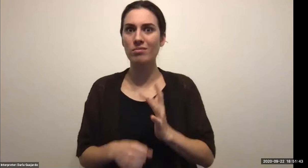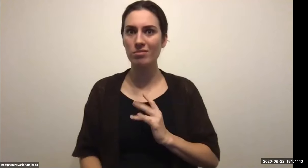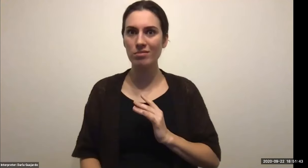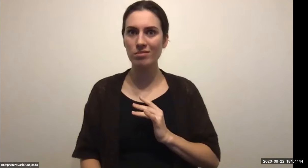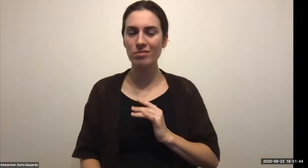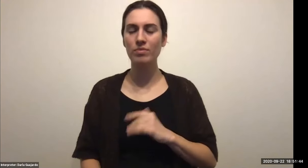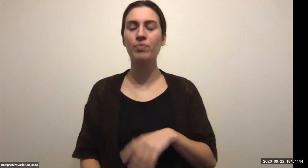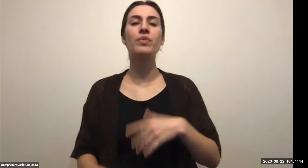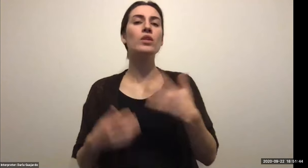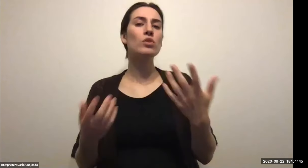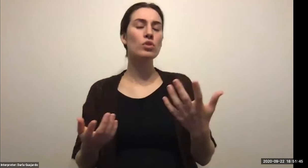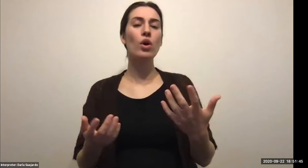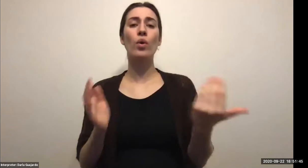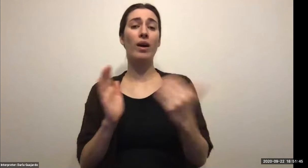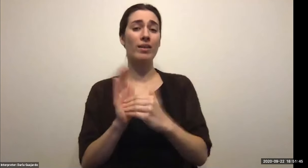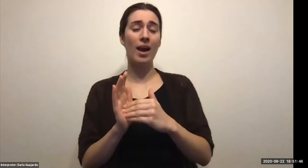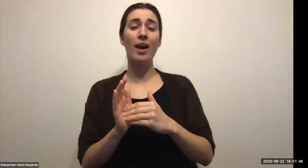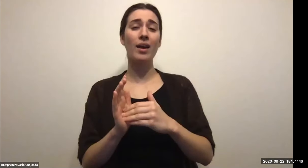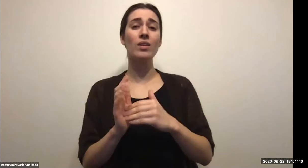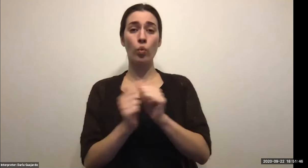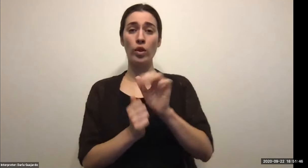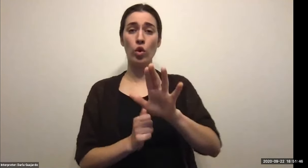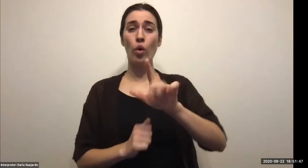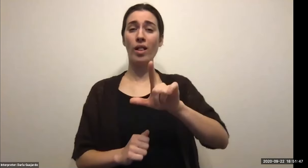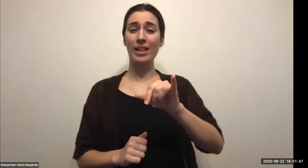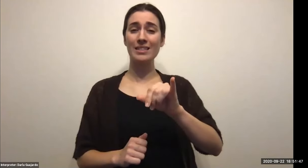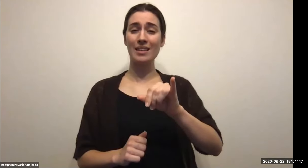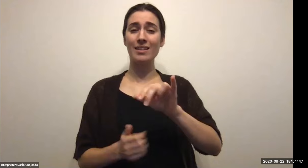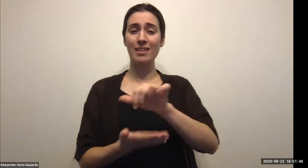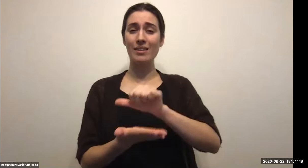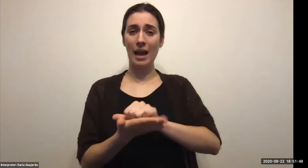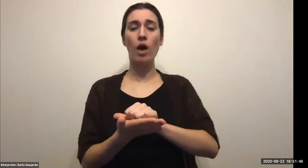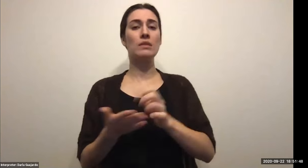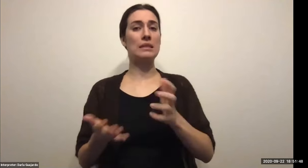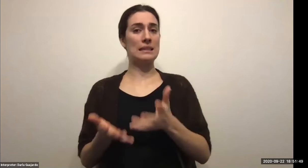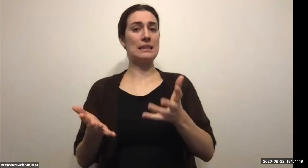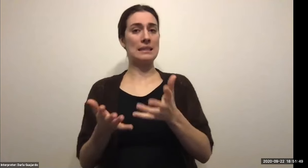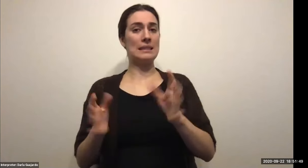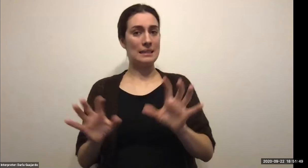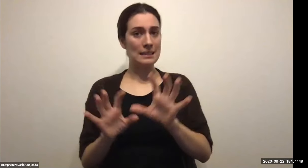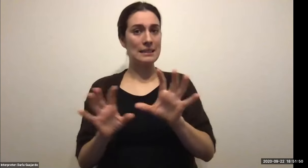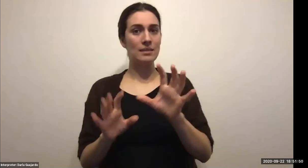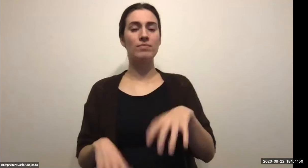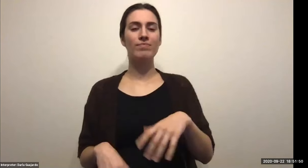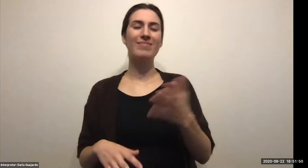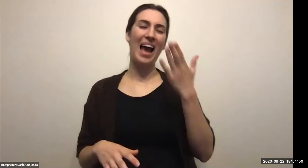Keith Wolling: You want to have someone that's you can bounce things off her you're happy to call me. I'm happy to chat with you. I can tell you that my young scholar members.